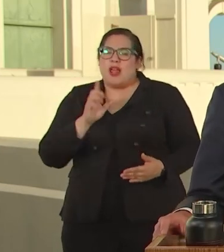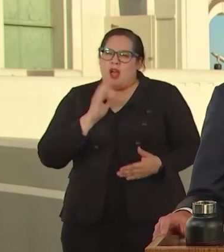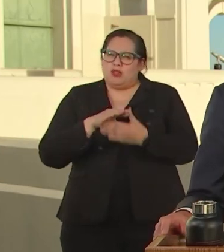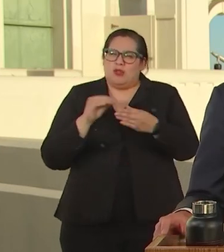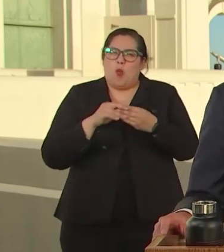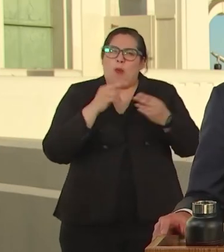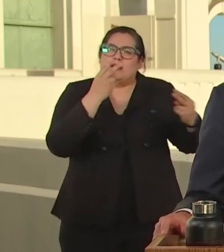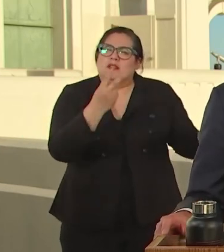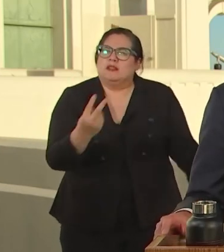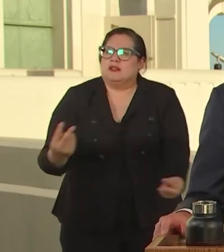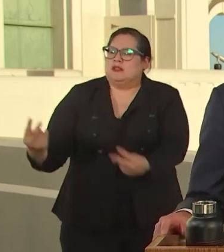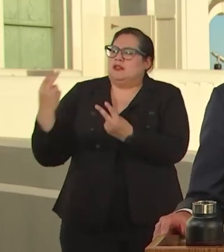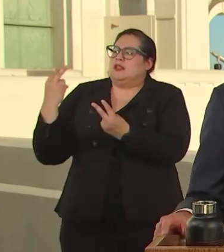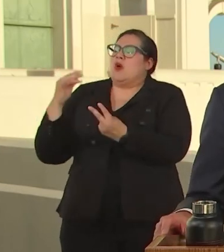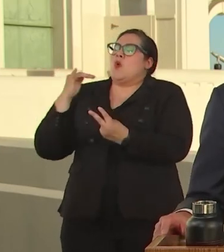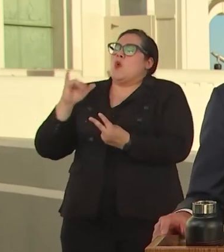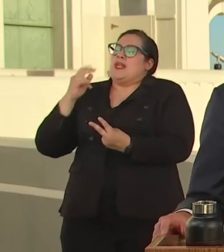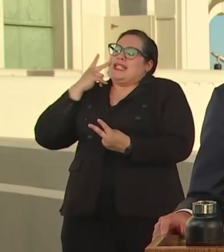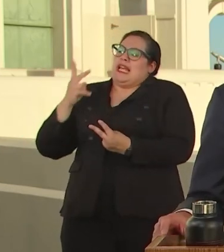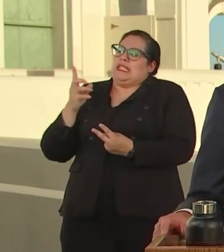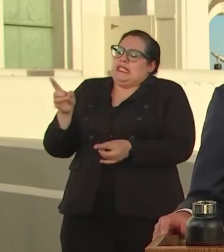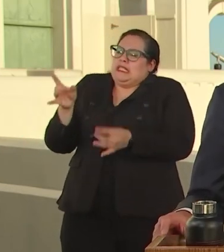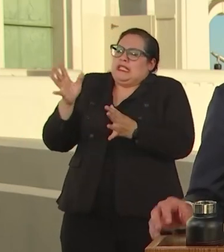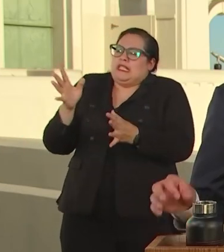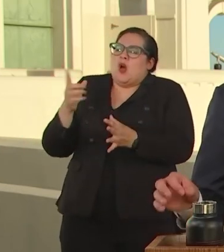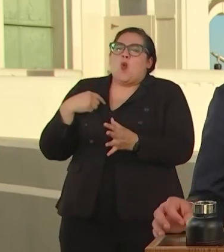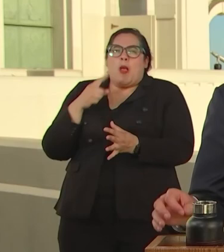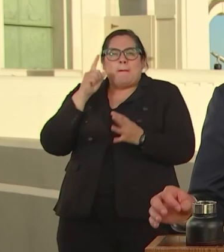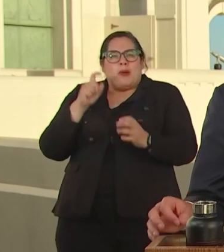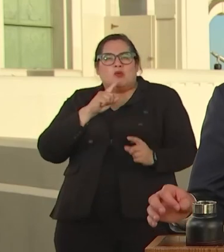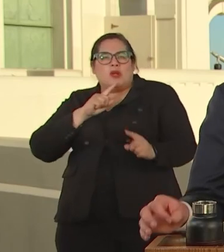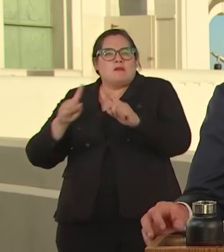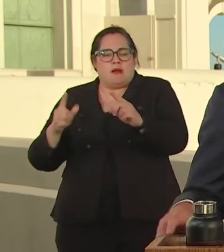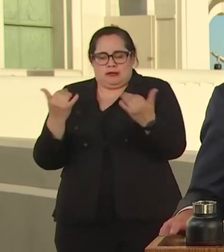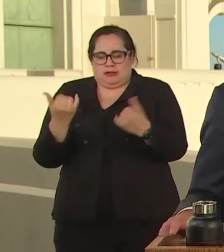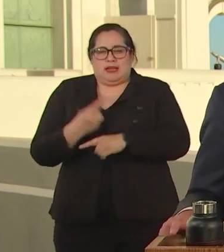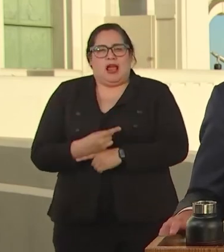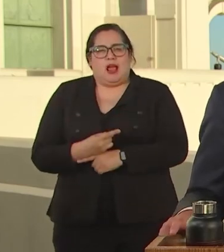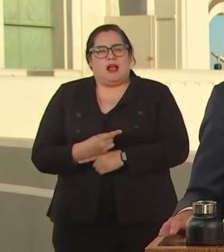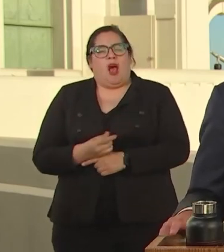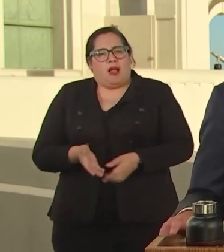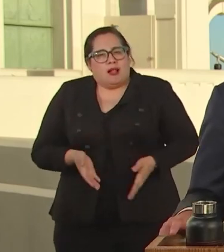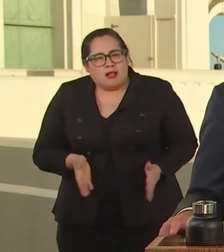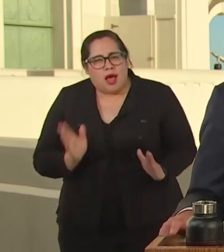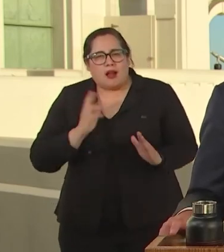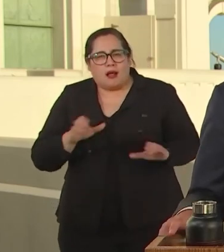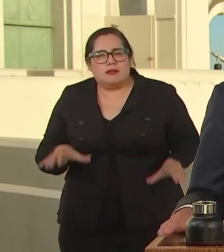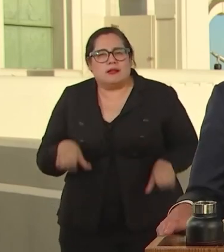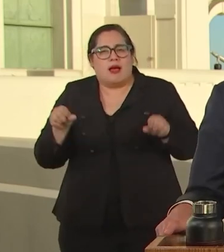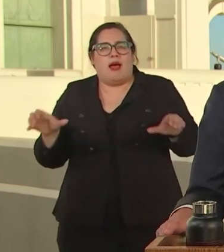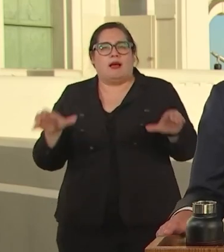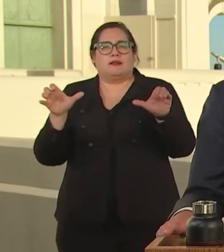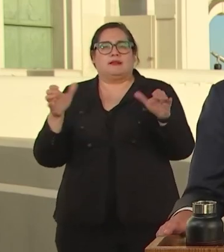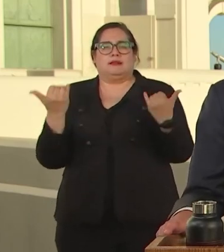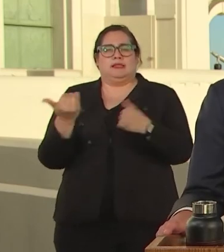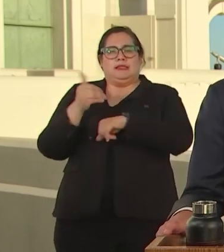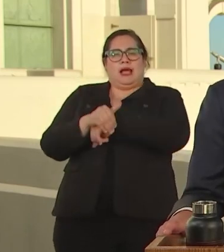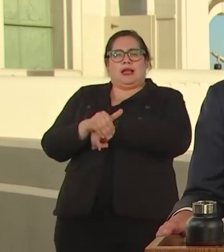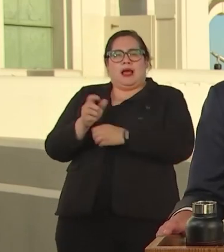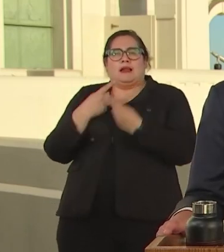UNFLINTING AT THOSE HISTORIES. LET US ACT, TONIGHT I'M A NO FOUNDATION AN INVESTMENT OF 12 MILLION DOLLARS IN A PROGRAM